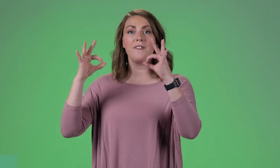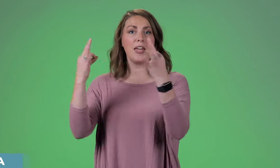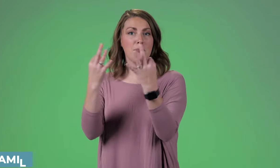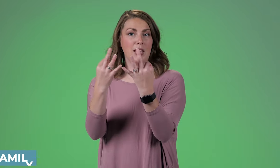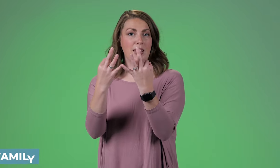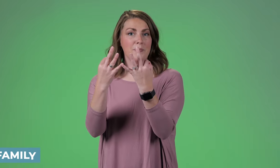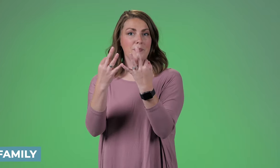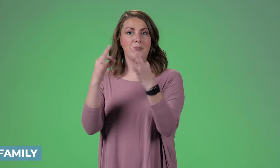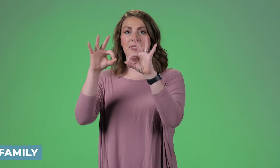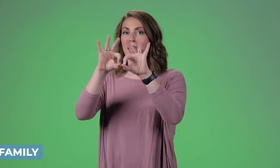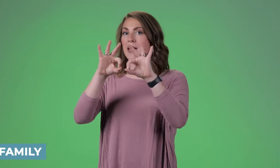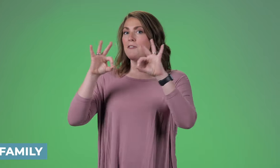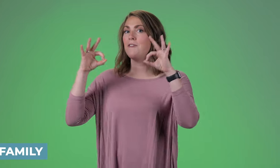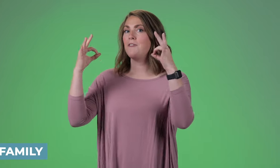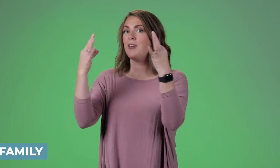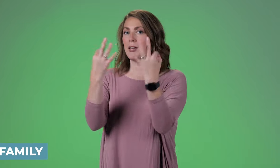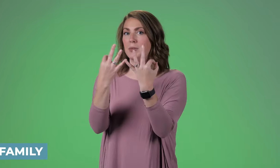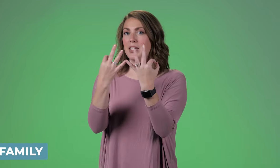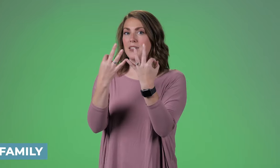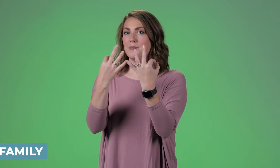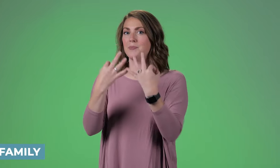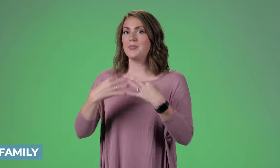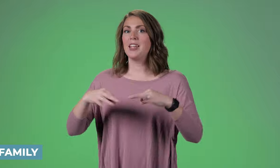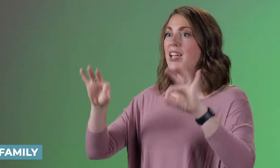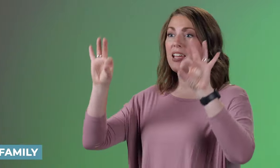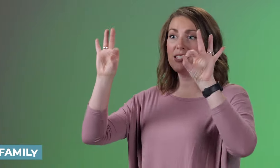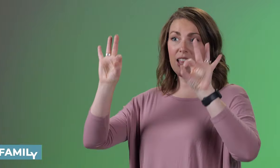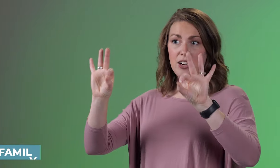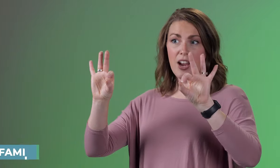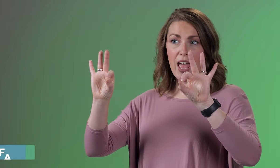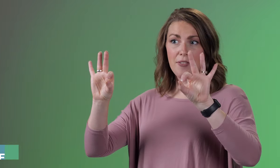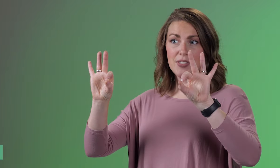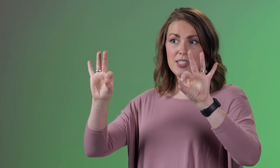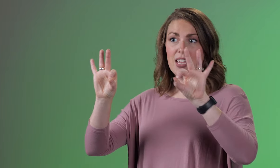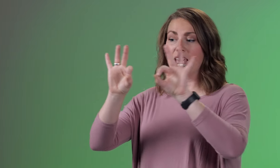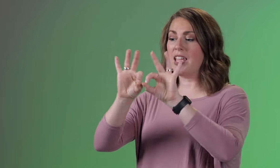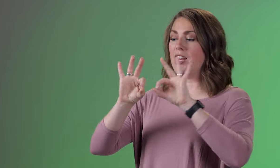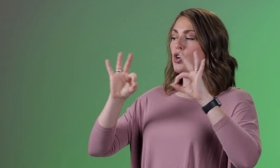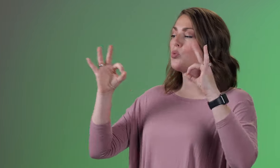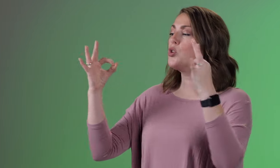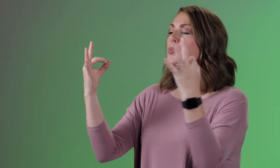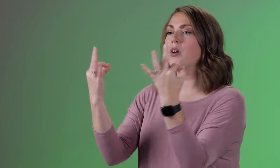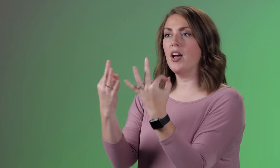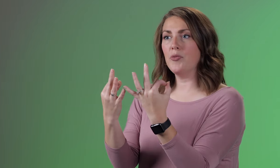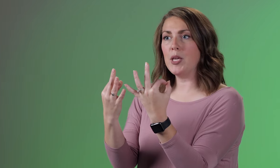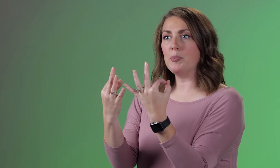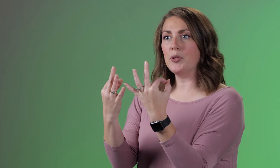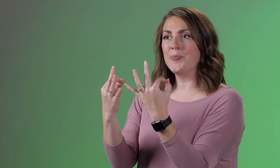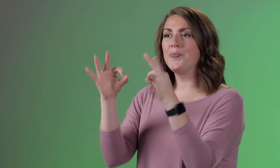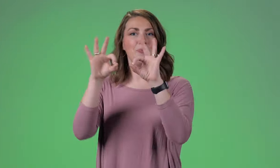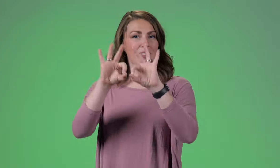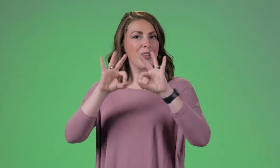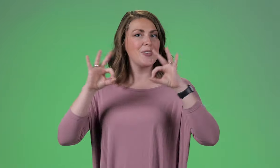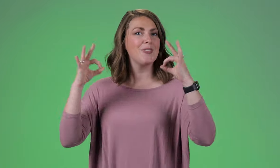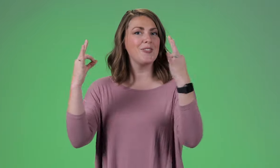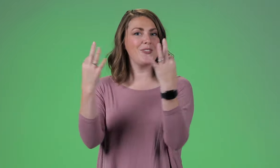Family Family It's the letter f's in a group of people.